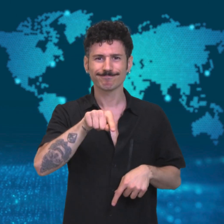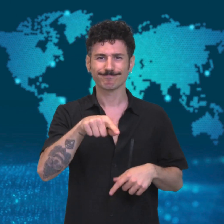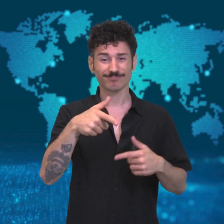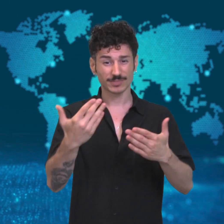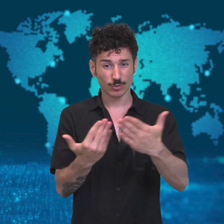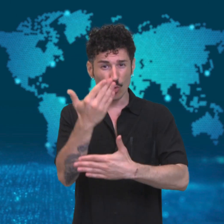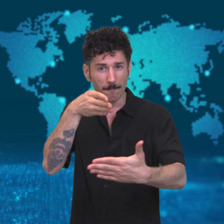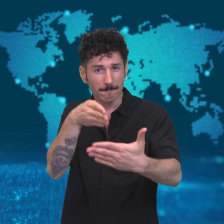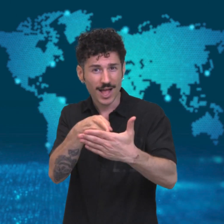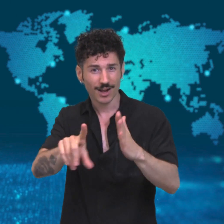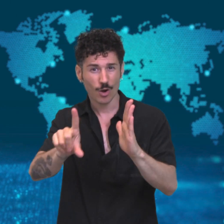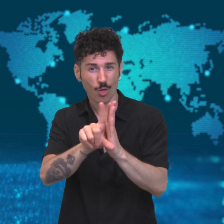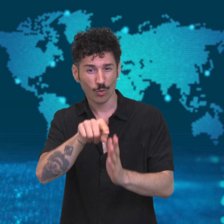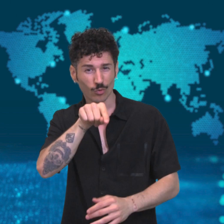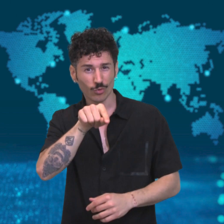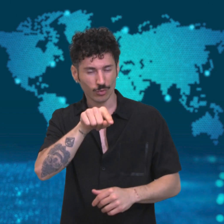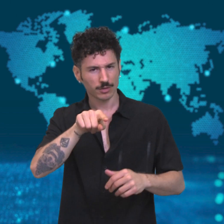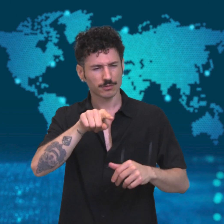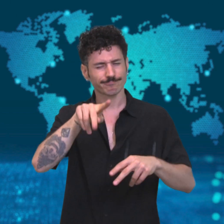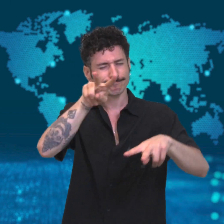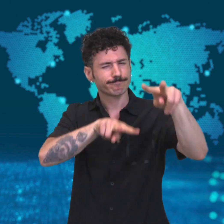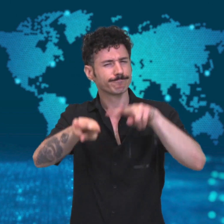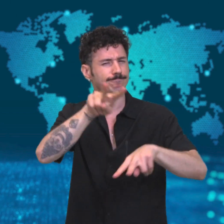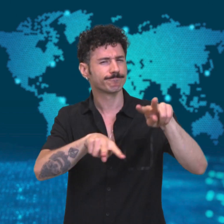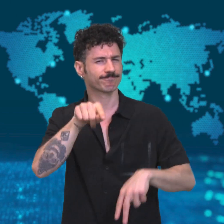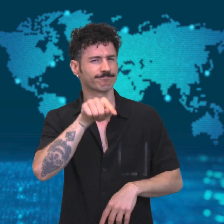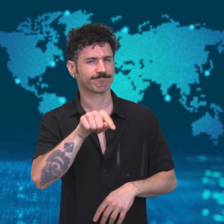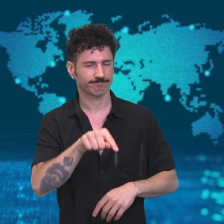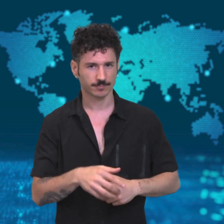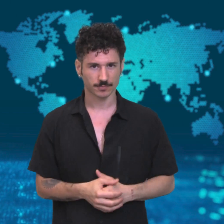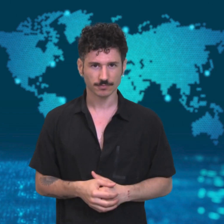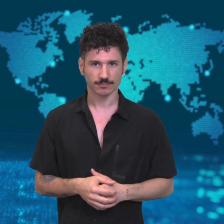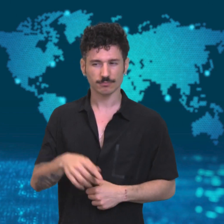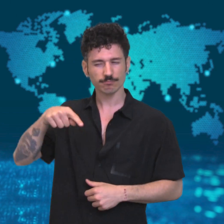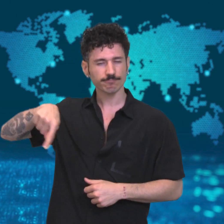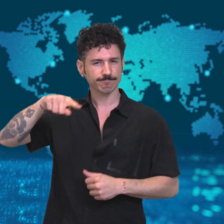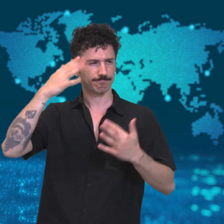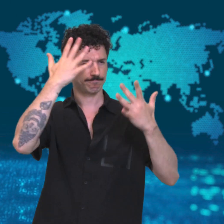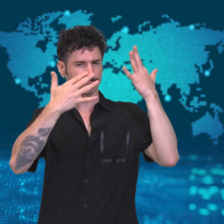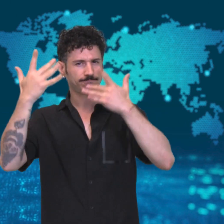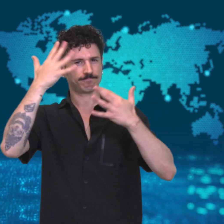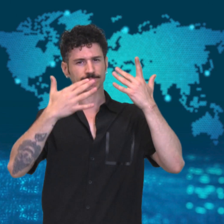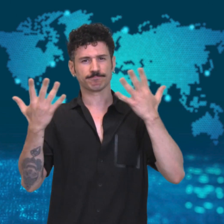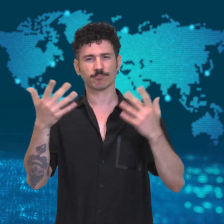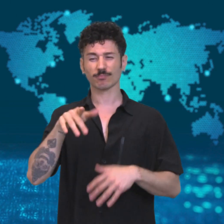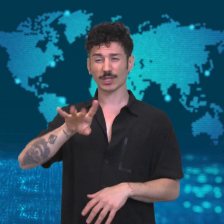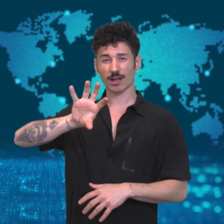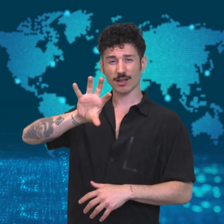Constitutional Court. They are concerned that the